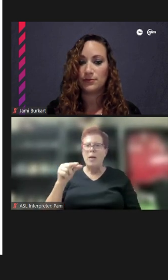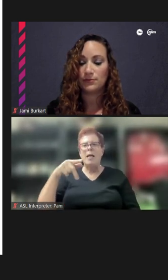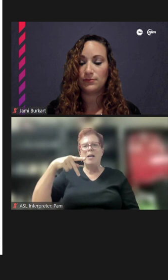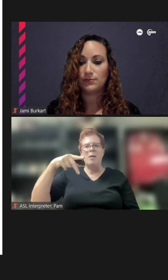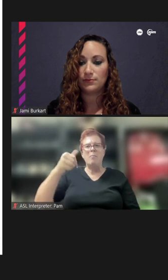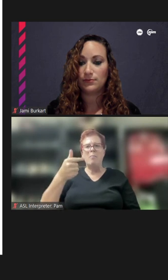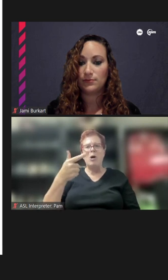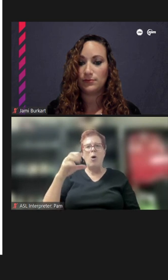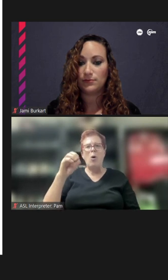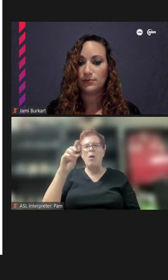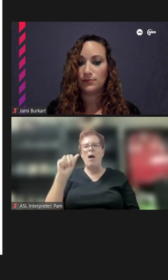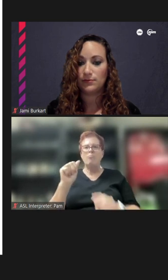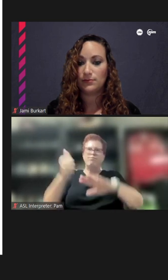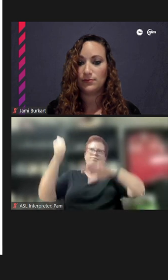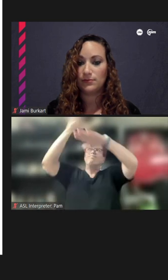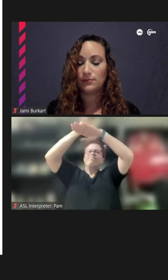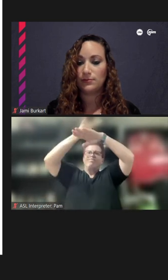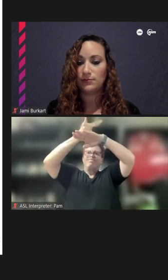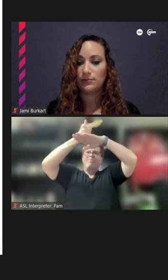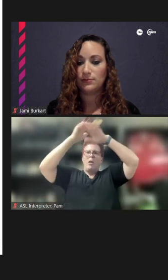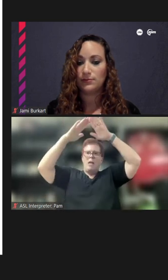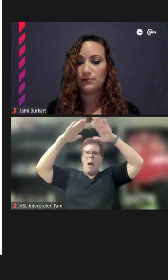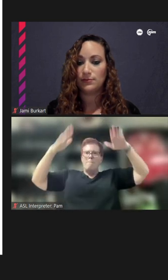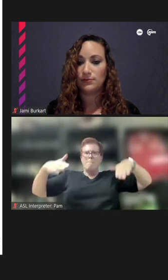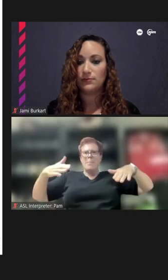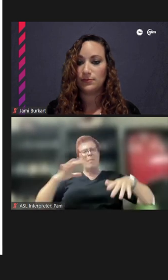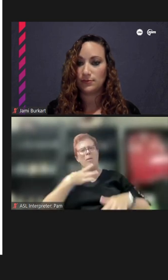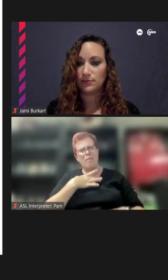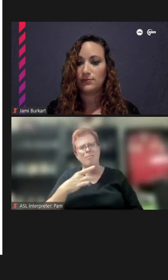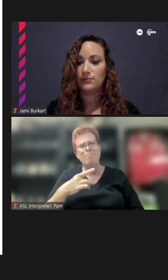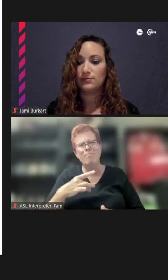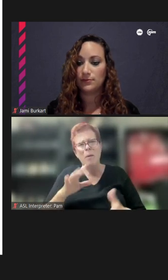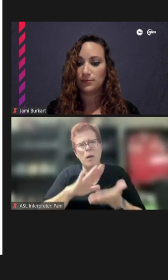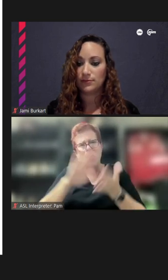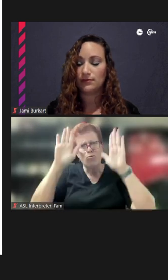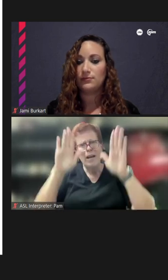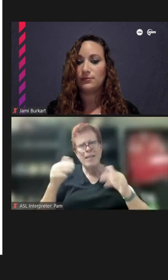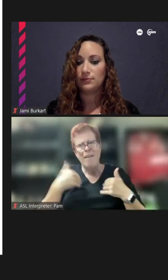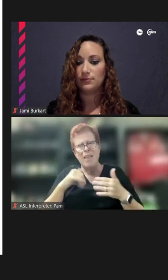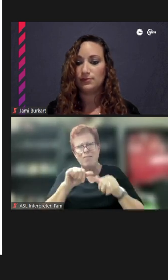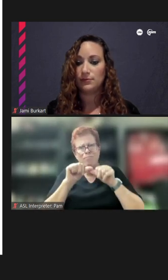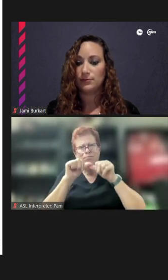the station -- it would be great to have that maybe kind of carried in the design somehow.